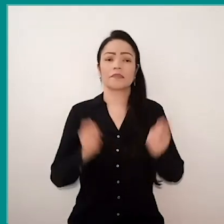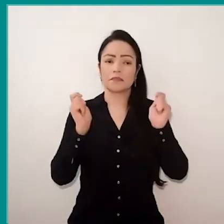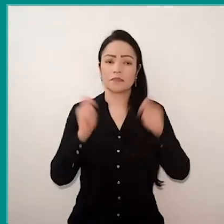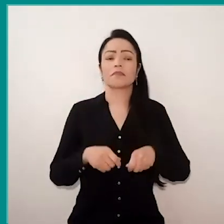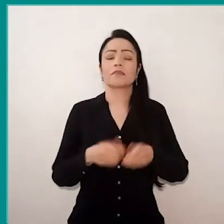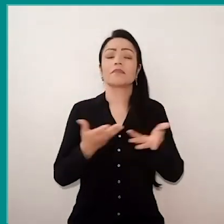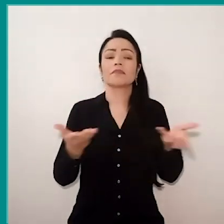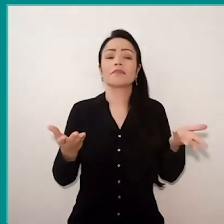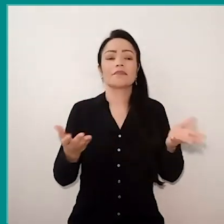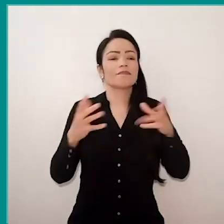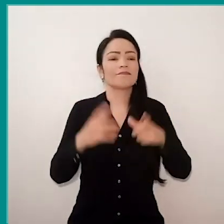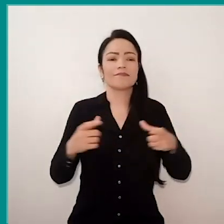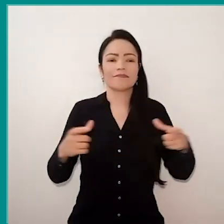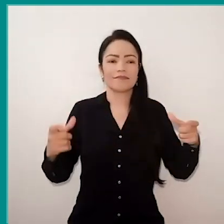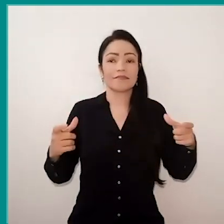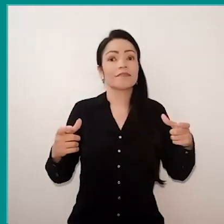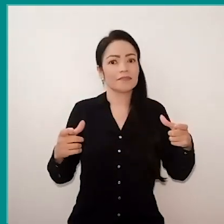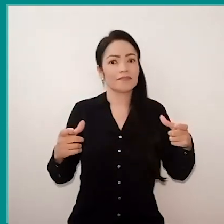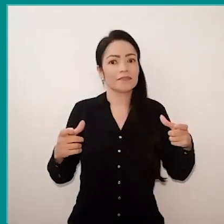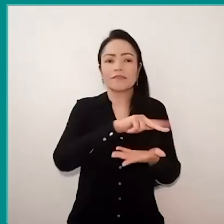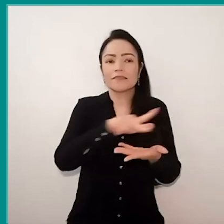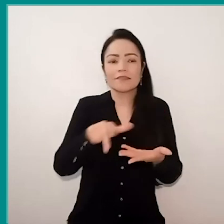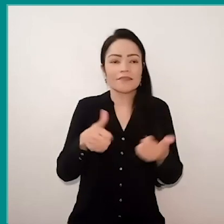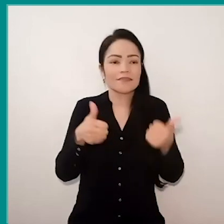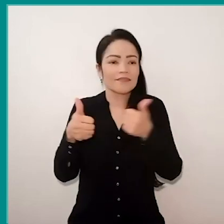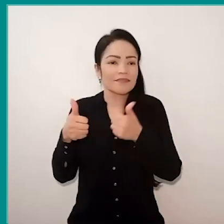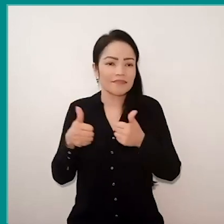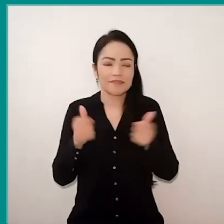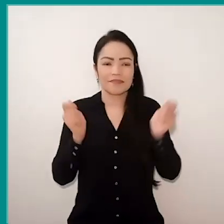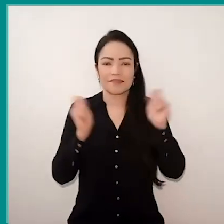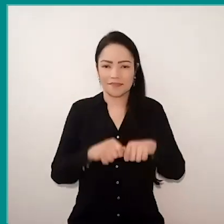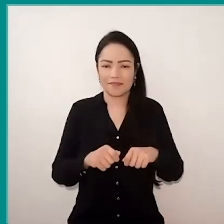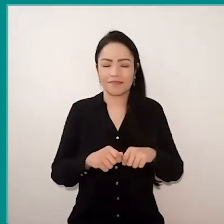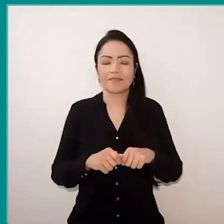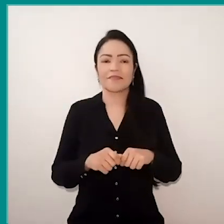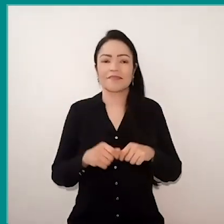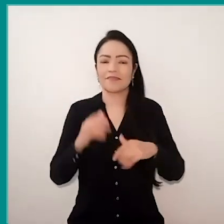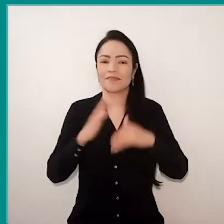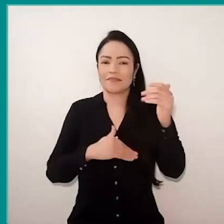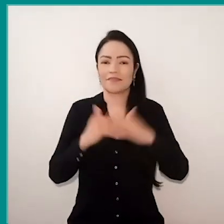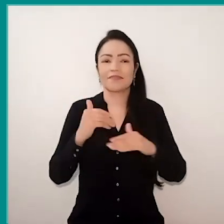an expansion in the repertoire of these educators and, therefore, of the actions developed,